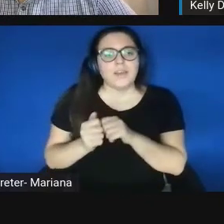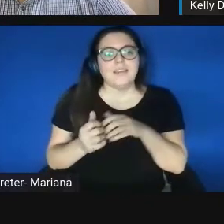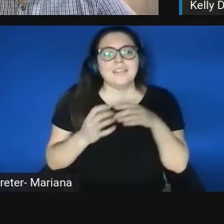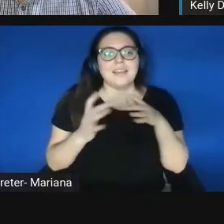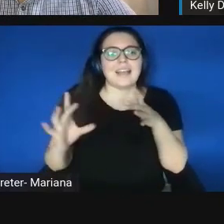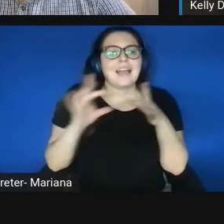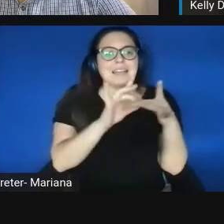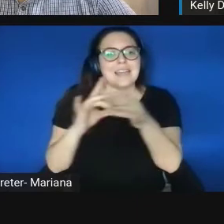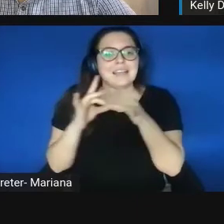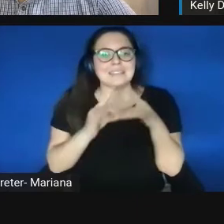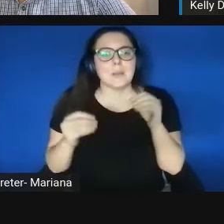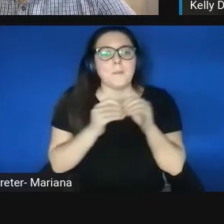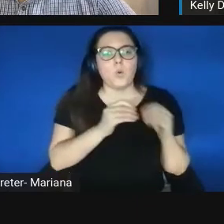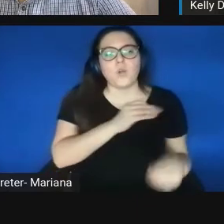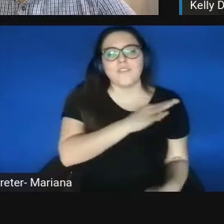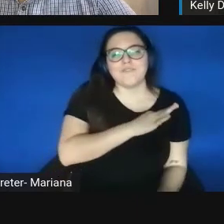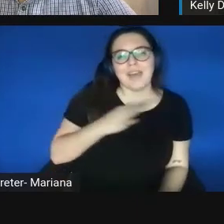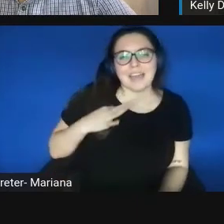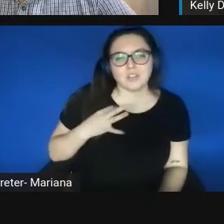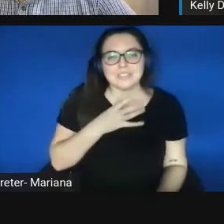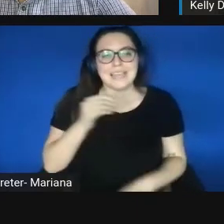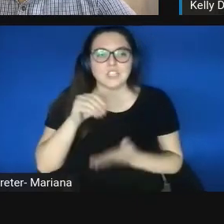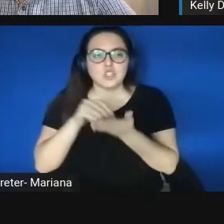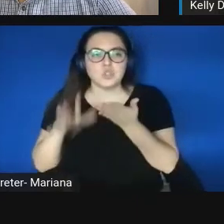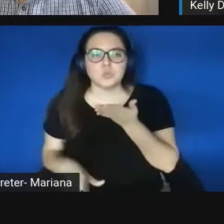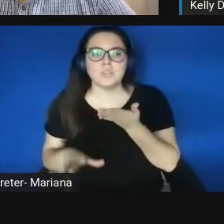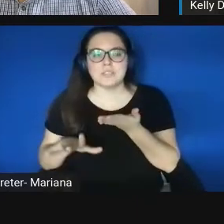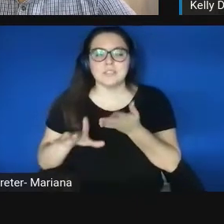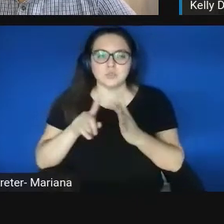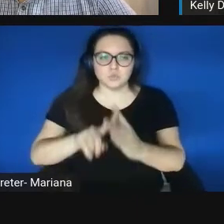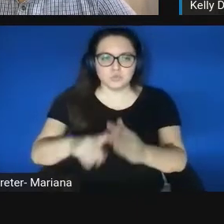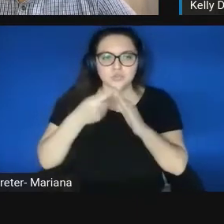and students to entrepreneurship, especially STEM entrepreneurship,